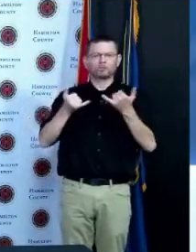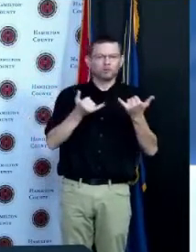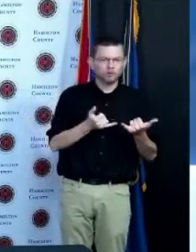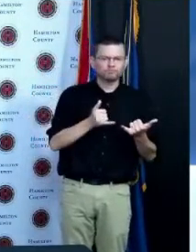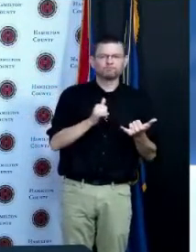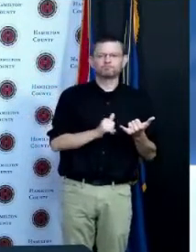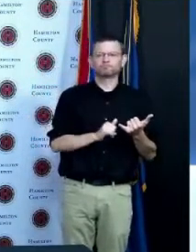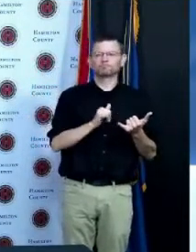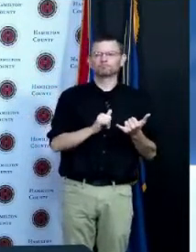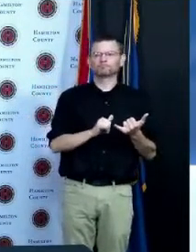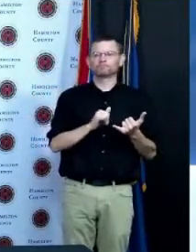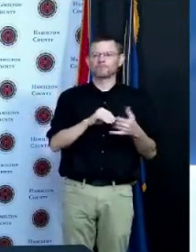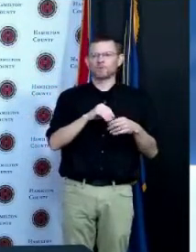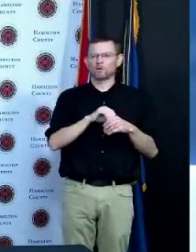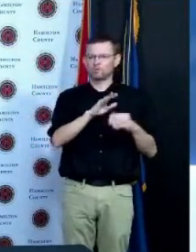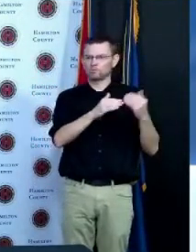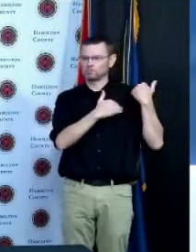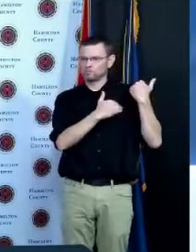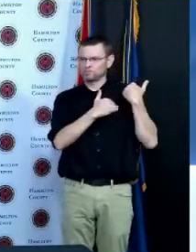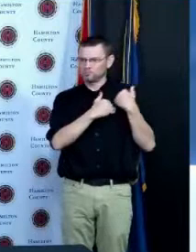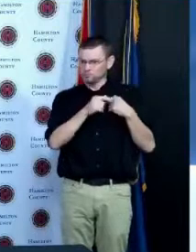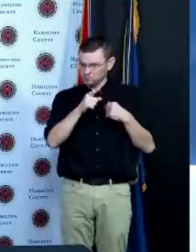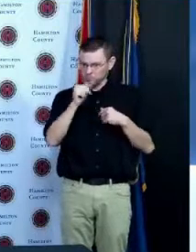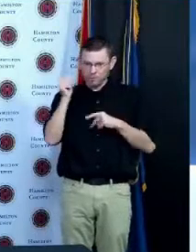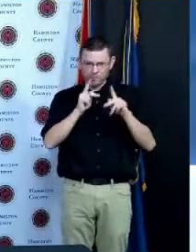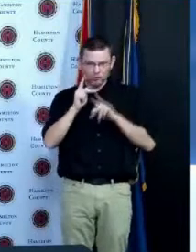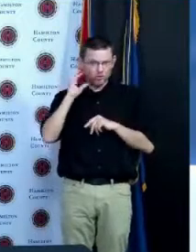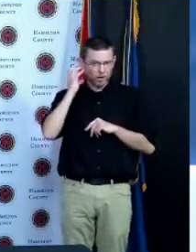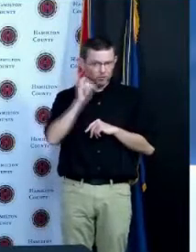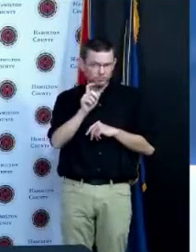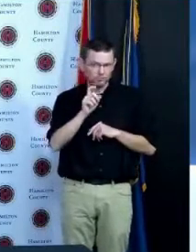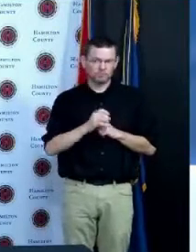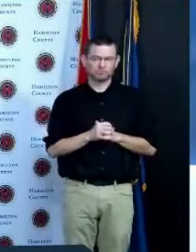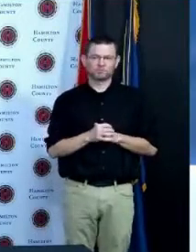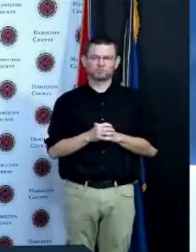what what I do in talk radio which is different than the Enquirer and different than television